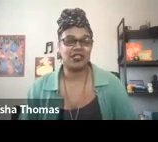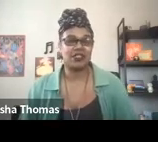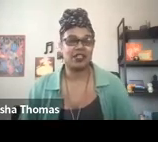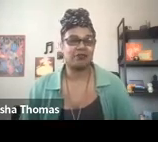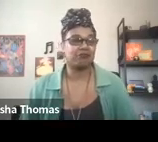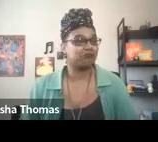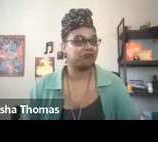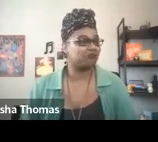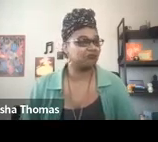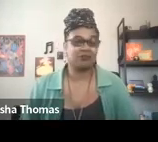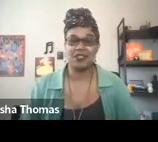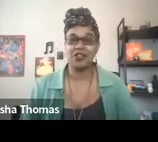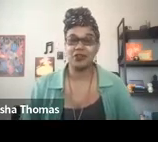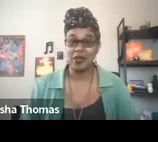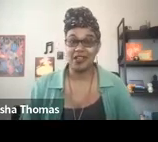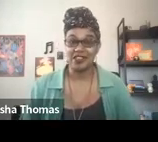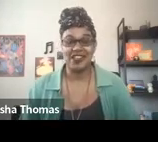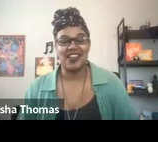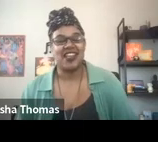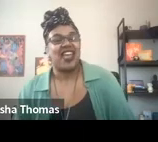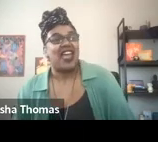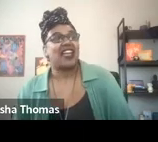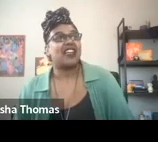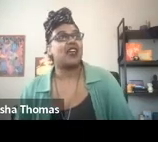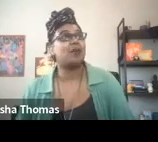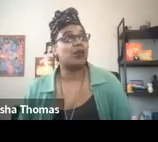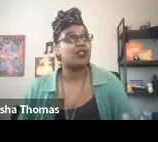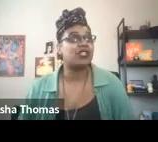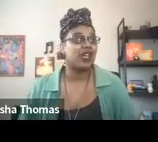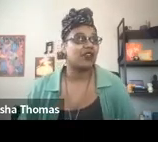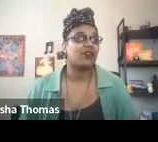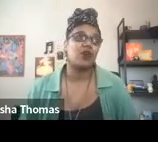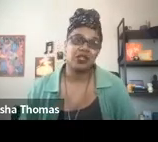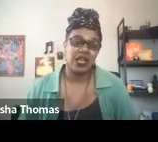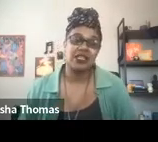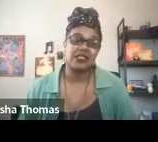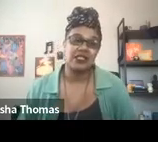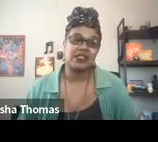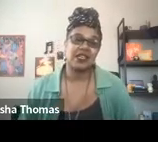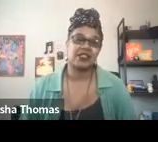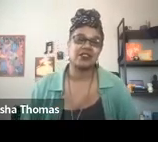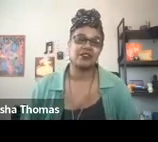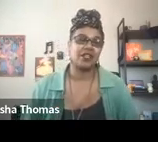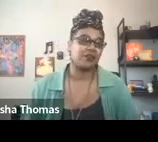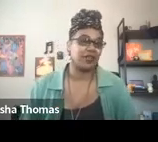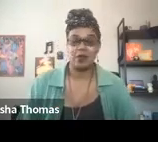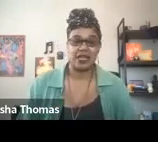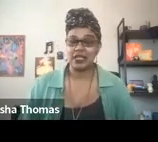and killed everybody else and merged together, formed alliances, and then fled back